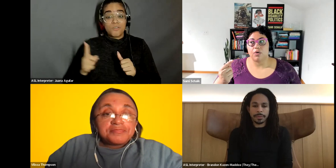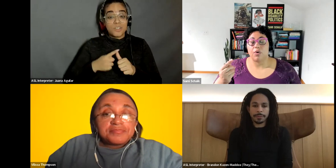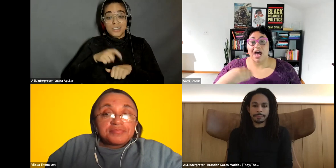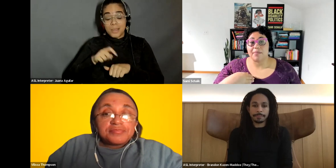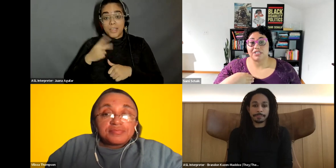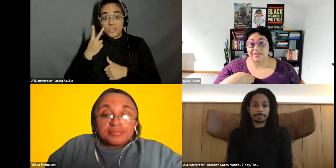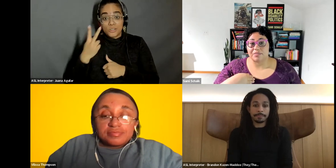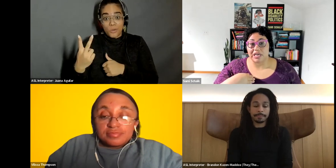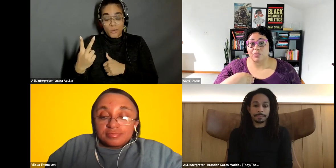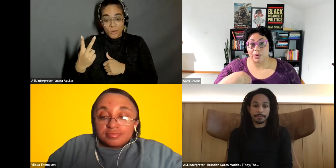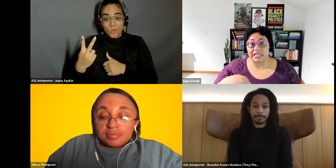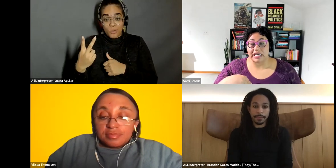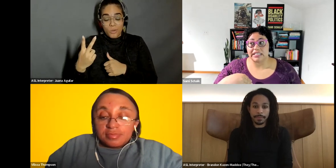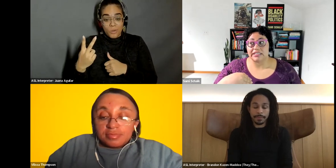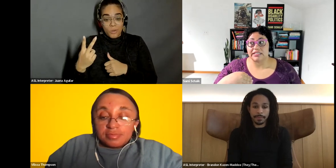Sami Schalk: what I perceive to be really